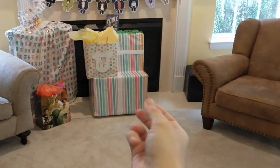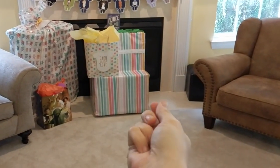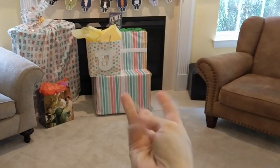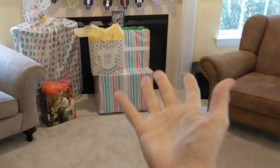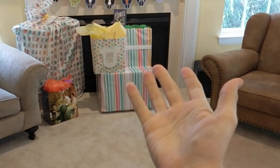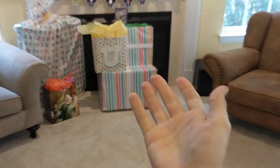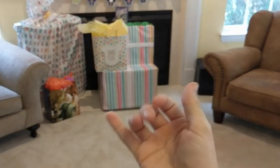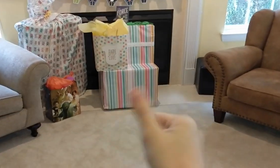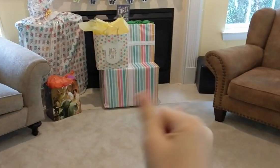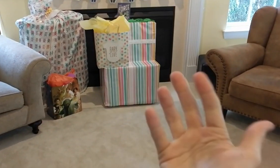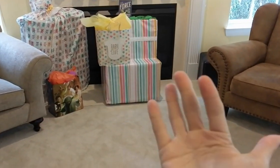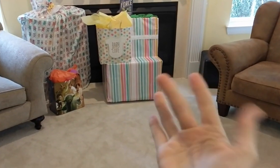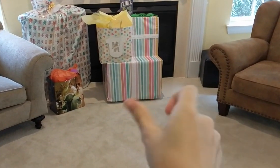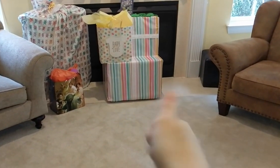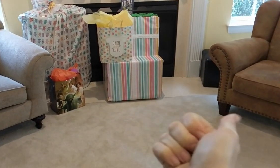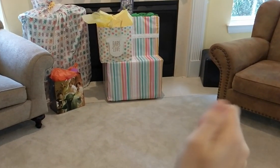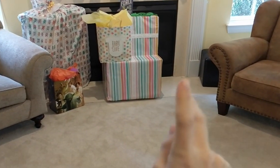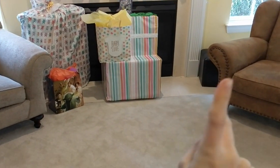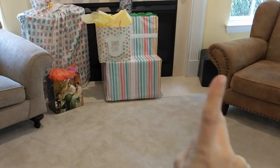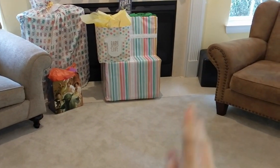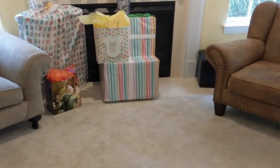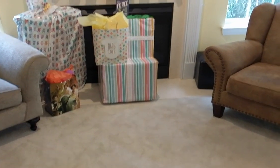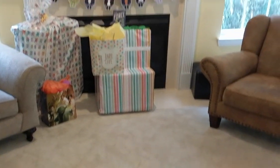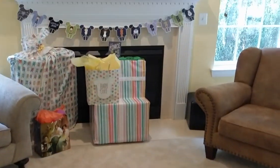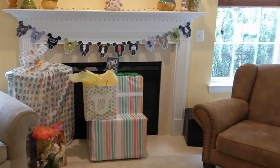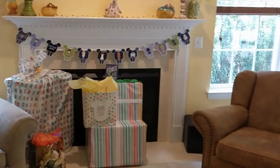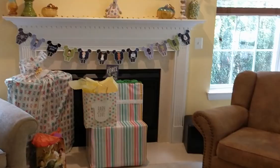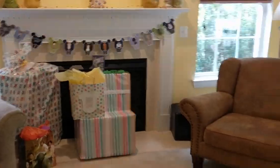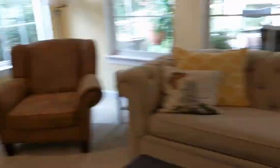Have a few gifts. Still waiting for other people to arrive.